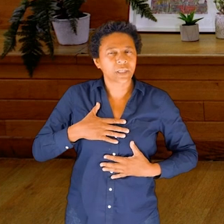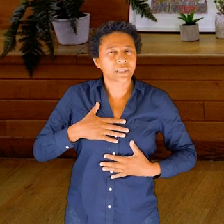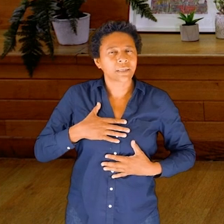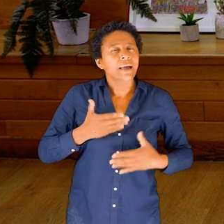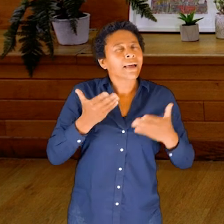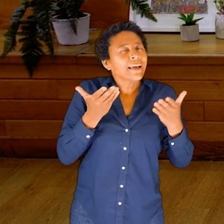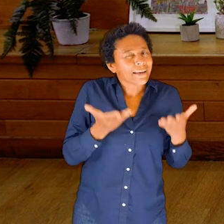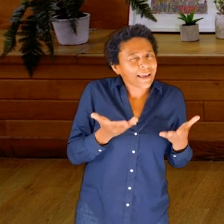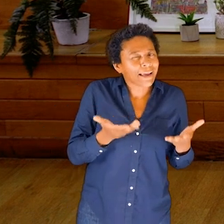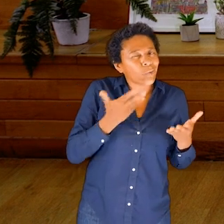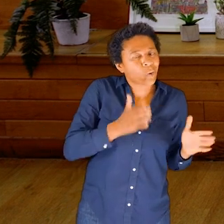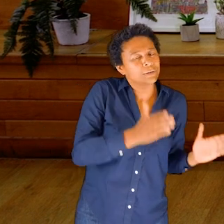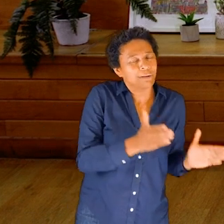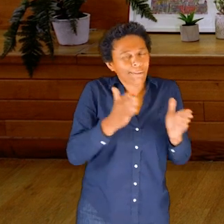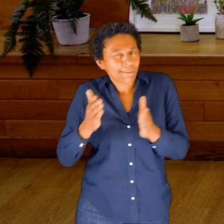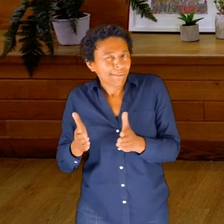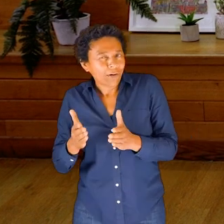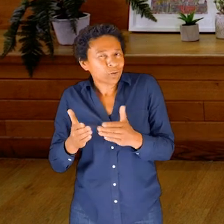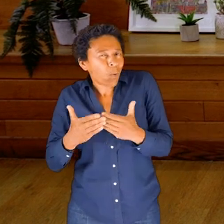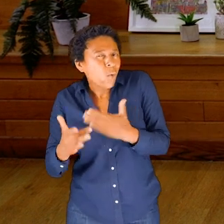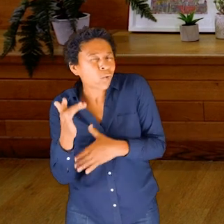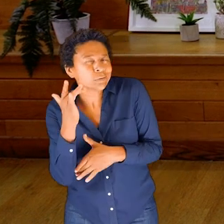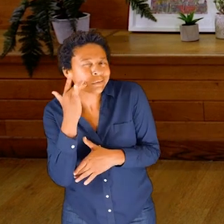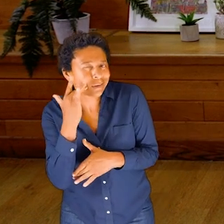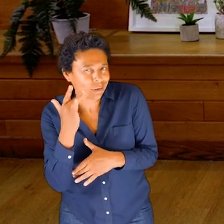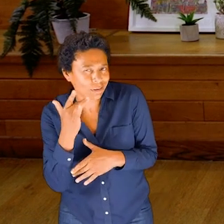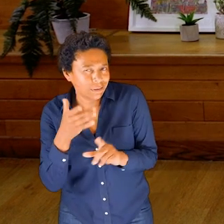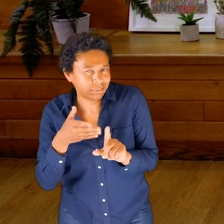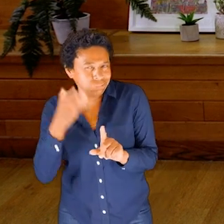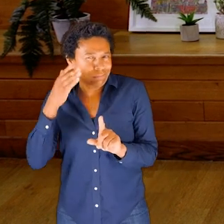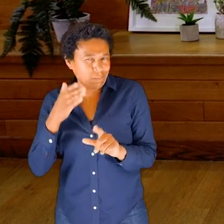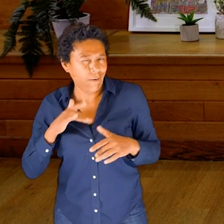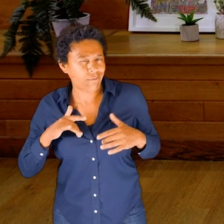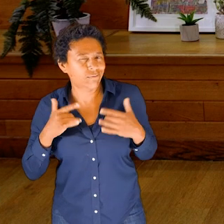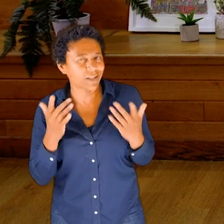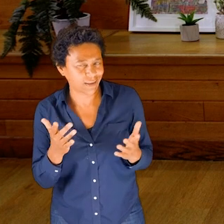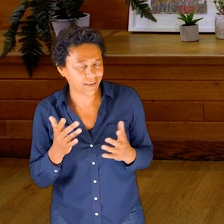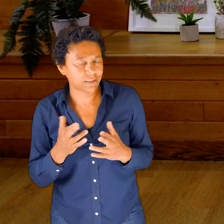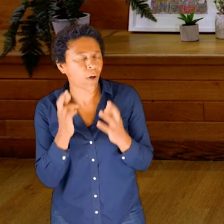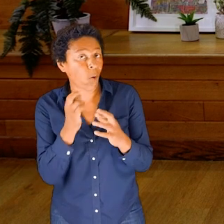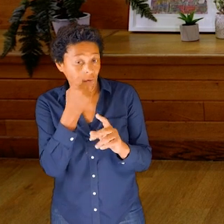more subtle, but hopefully bit by bit we’ll tune into those feelings.